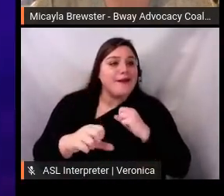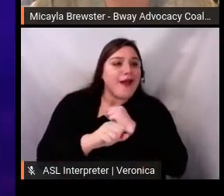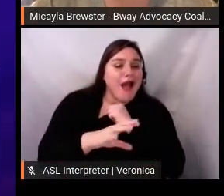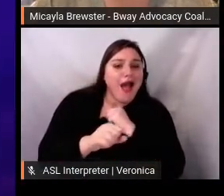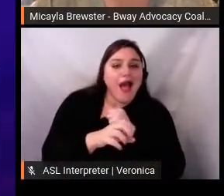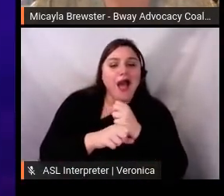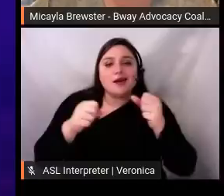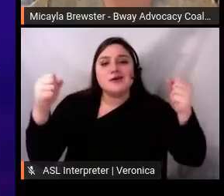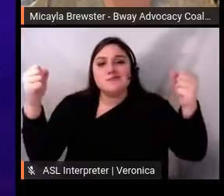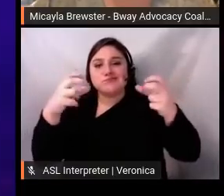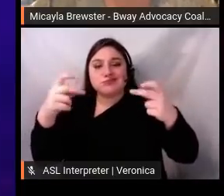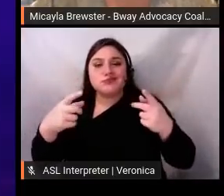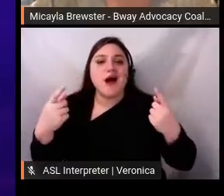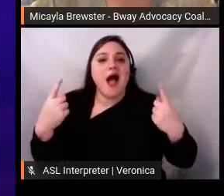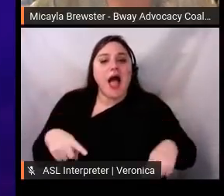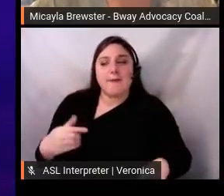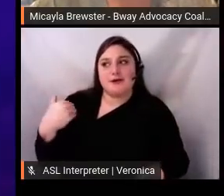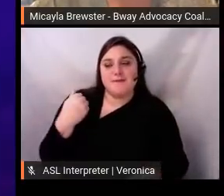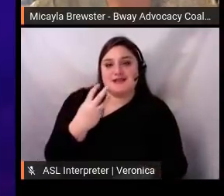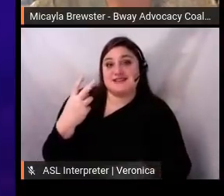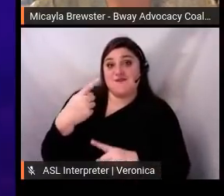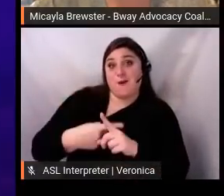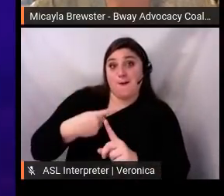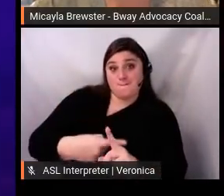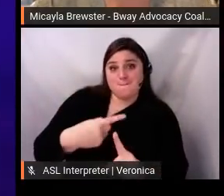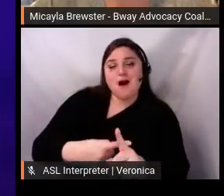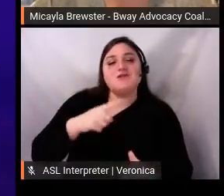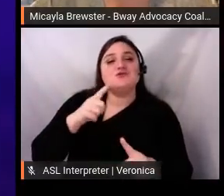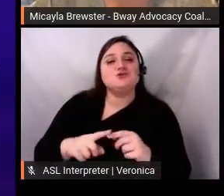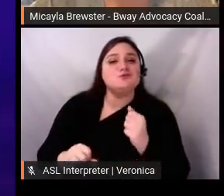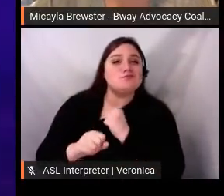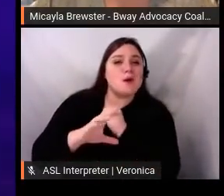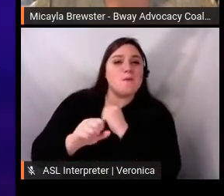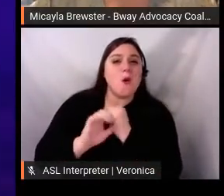few months, some that promoted our previous events. We were really